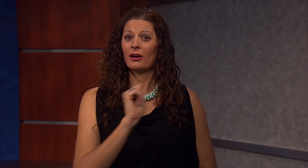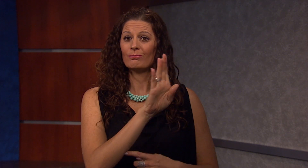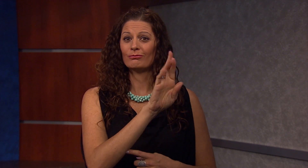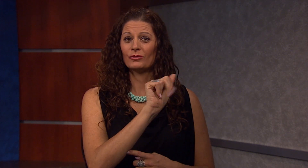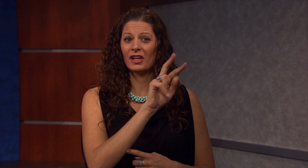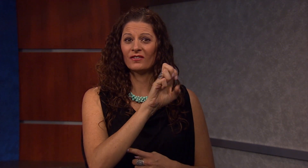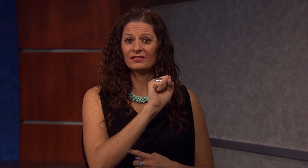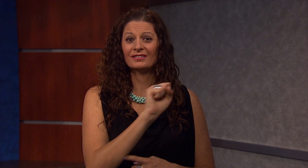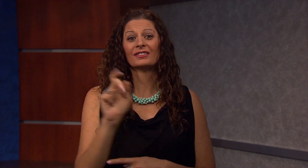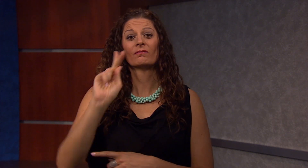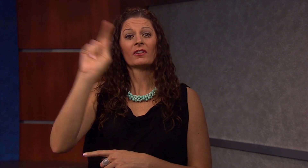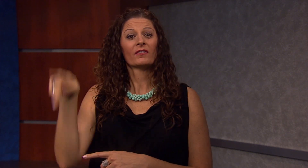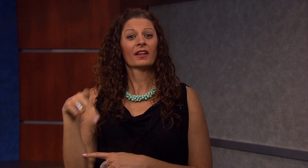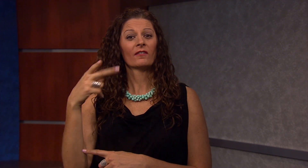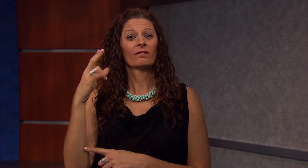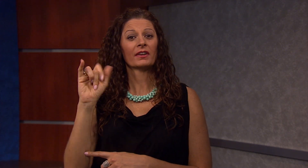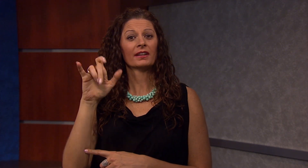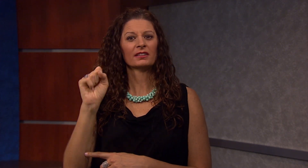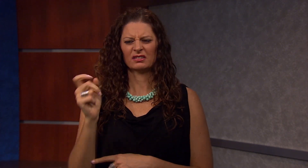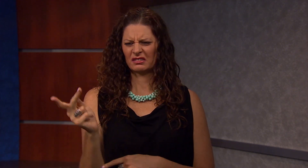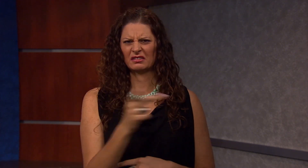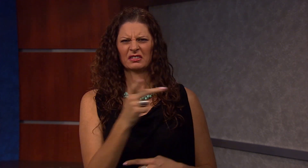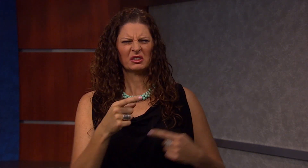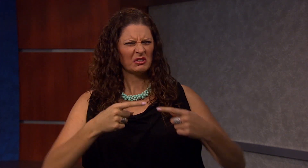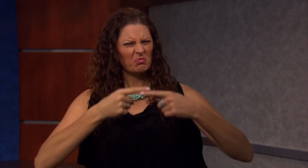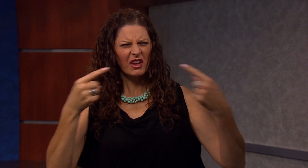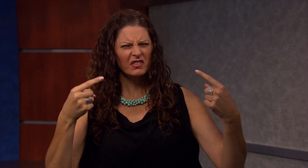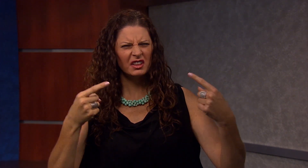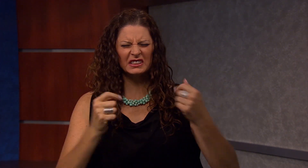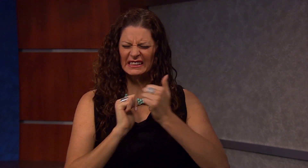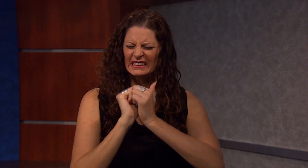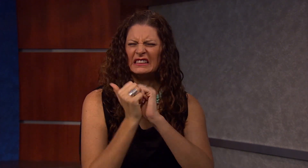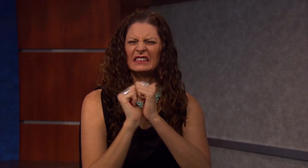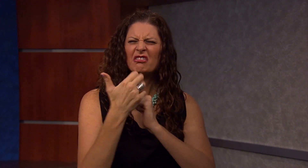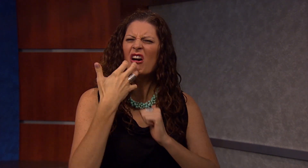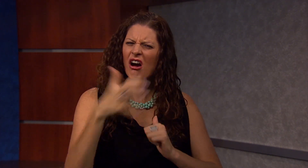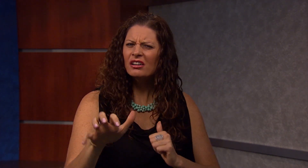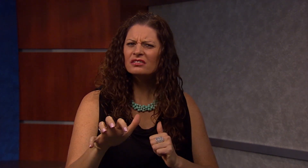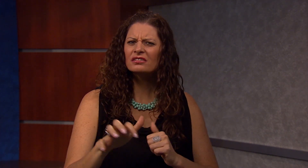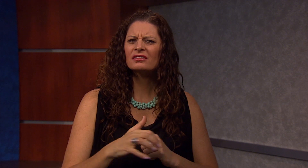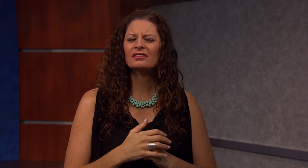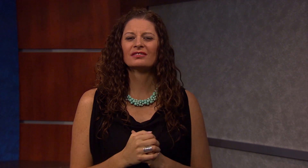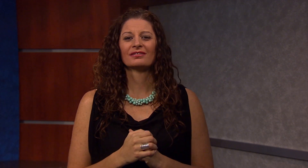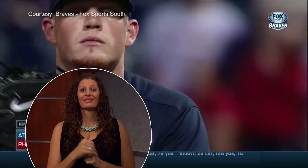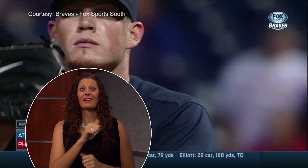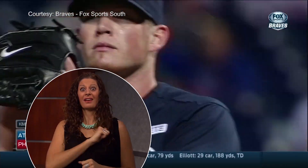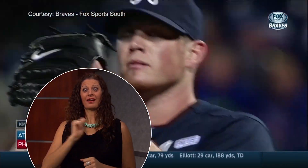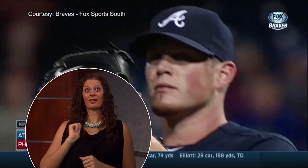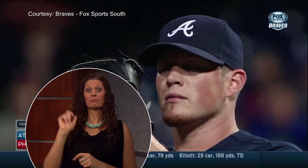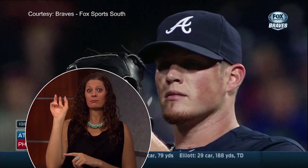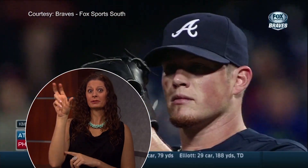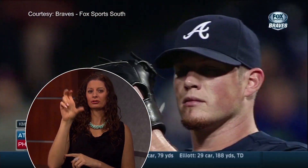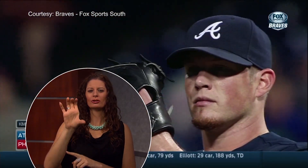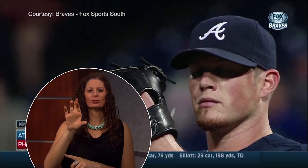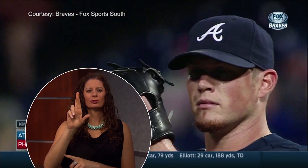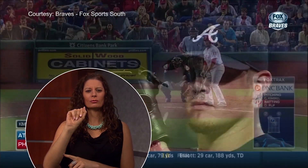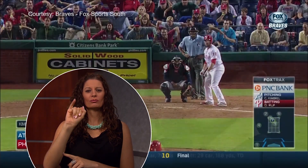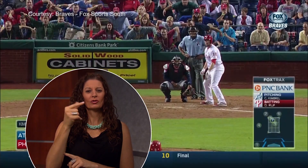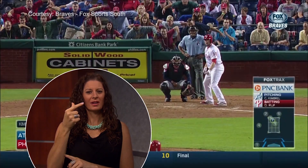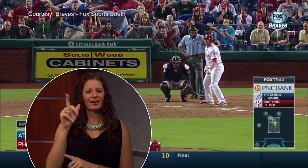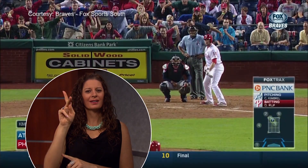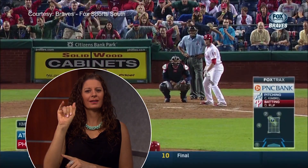Philadelphia Phillies fans could not get the best of Atlanta Brave’s pitcher Craig Kimbrel.